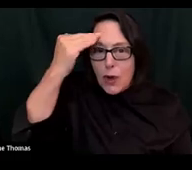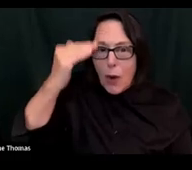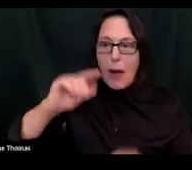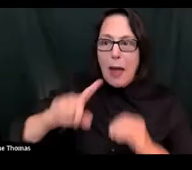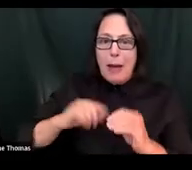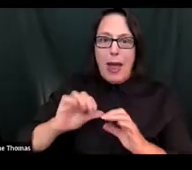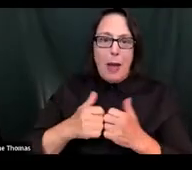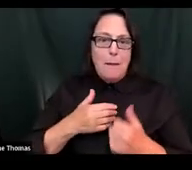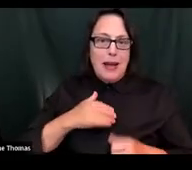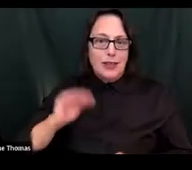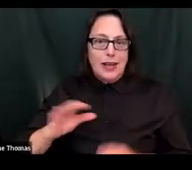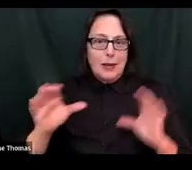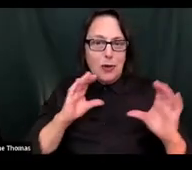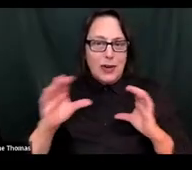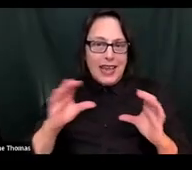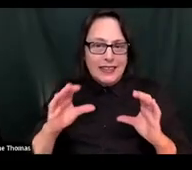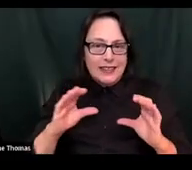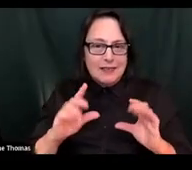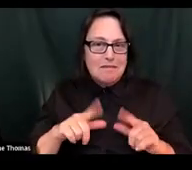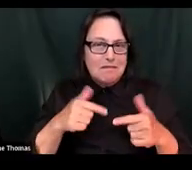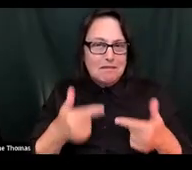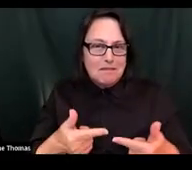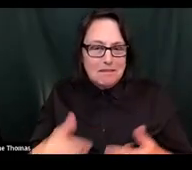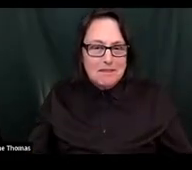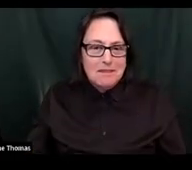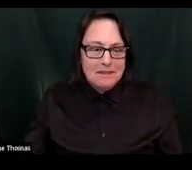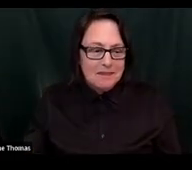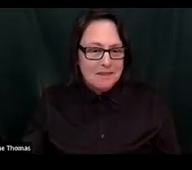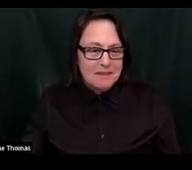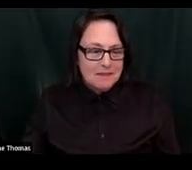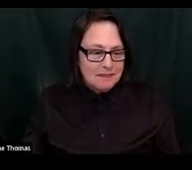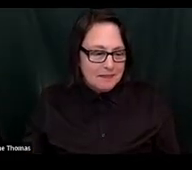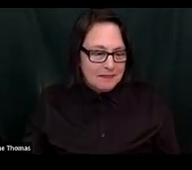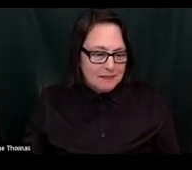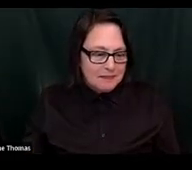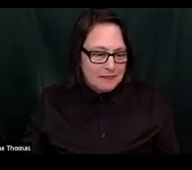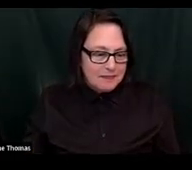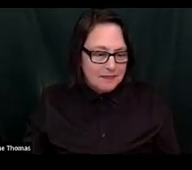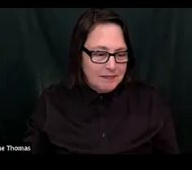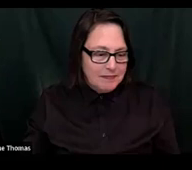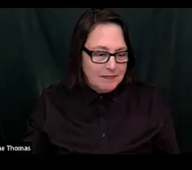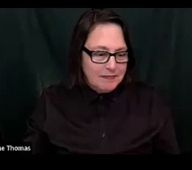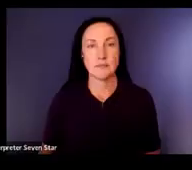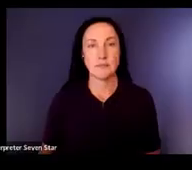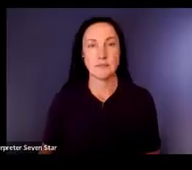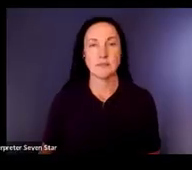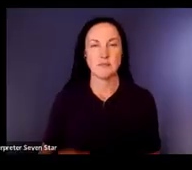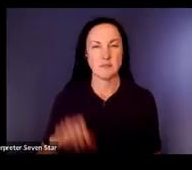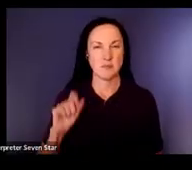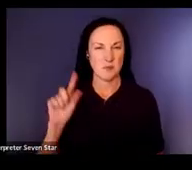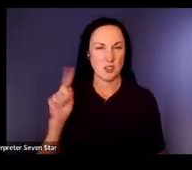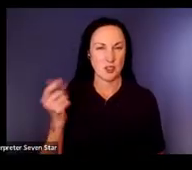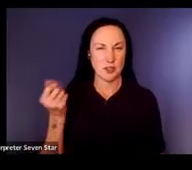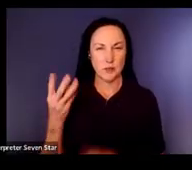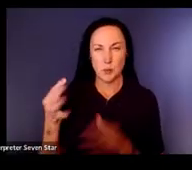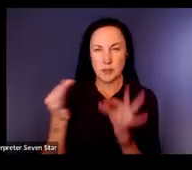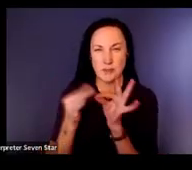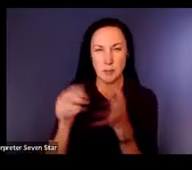my child communicates. How does she communicate and it's just some simple things that parents